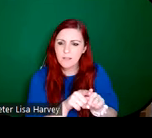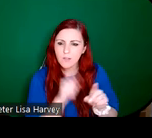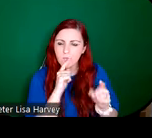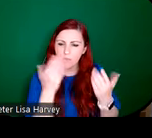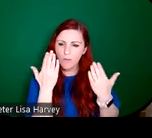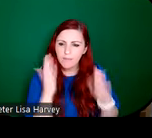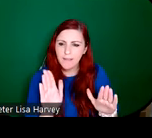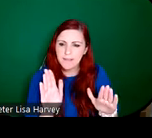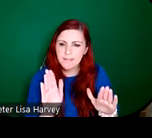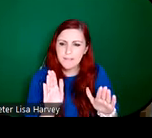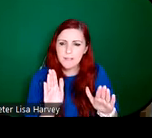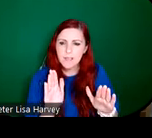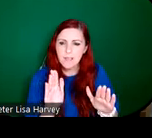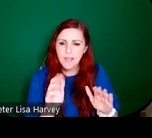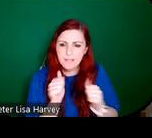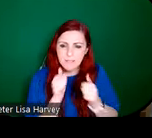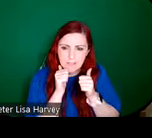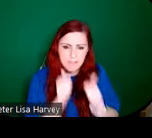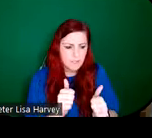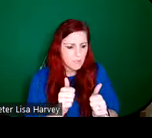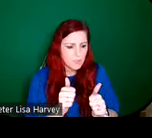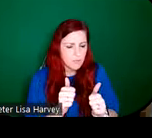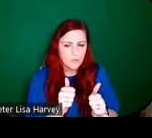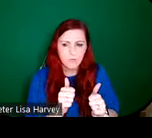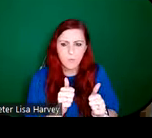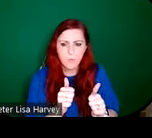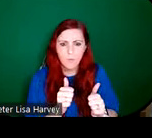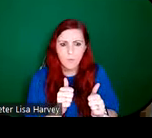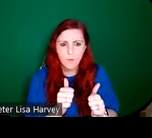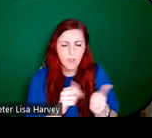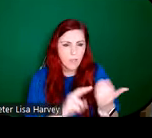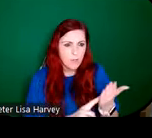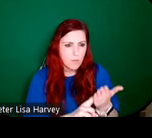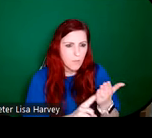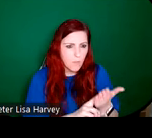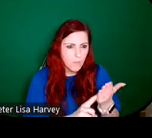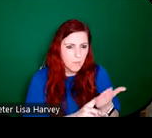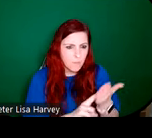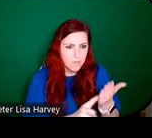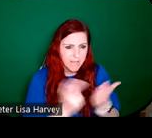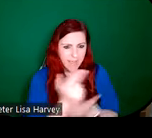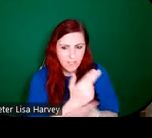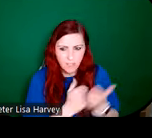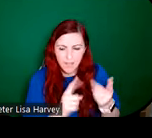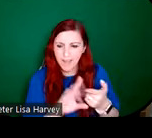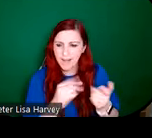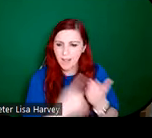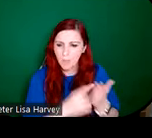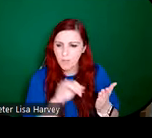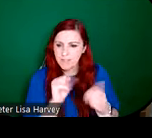intentions to use flash glass and a labour-intensive acid etching technique to